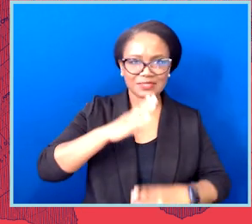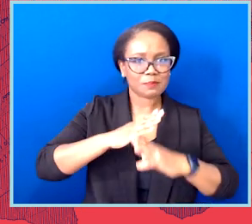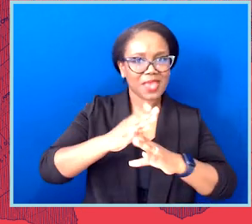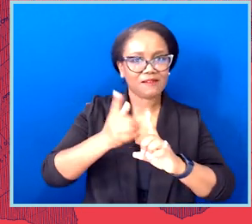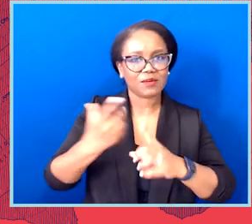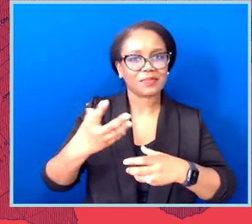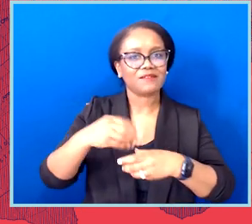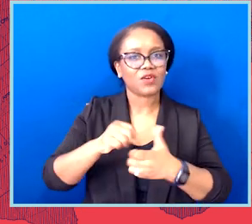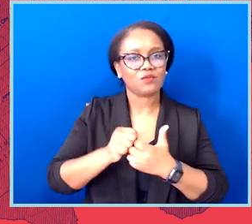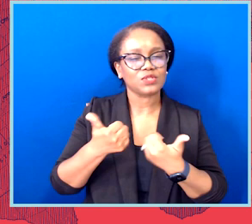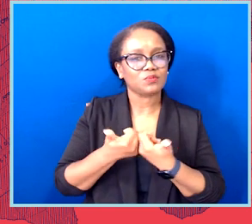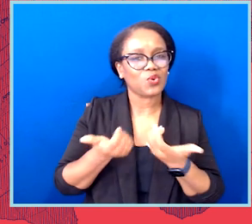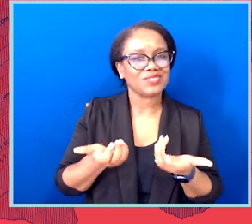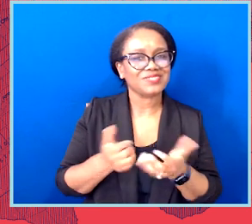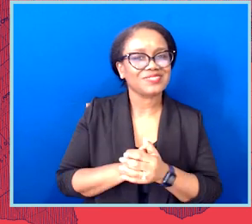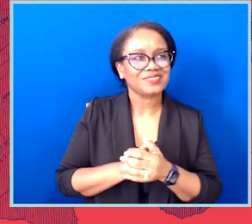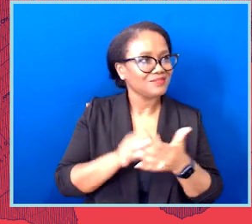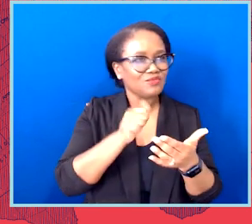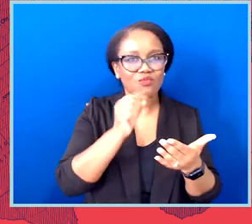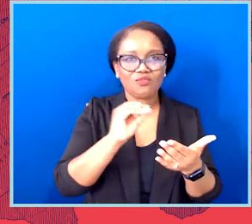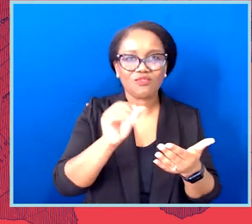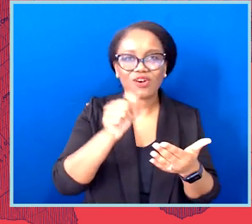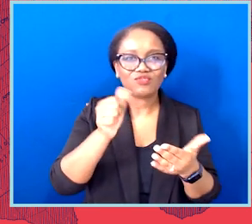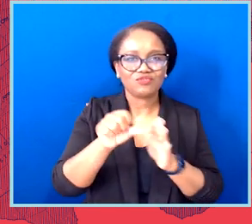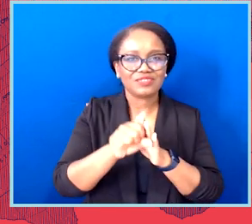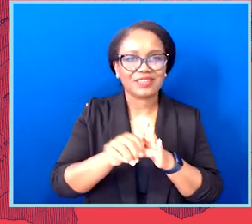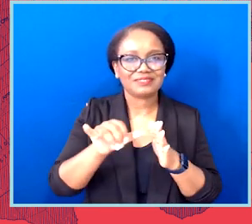So, we are definitely contending with a major, a major fight.